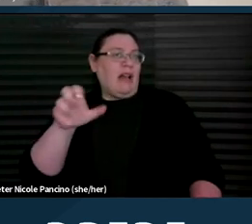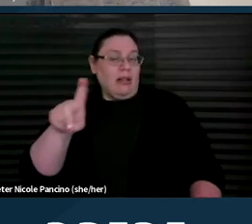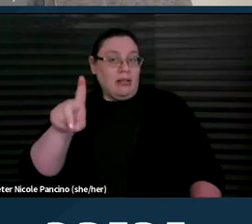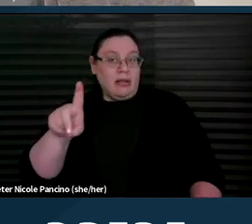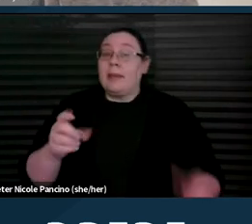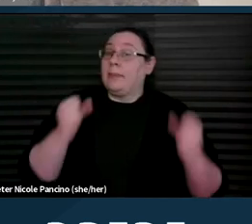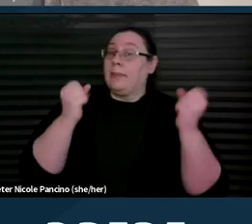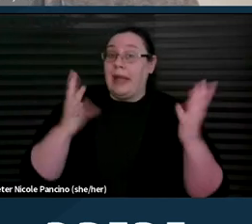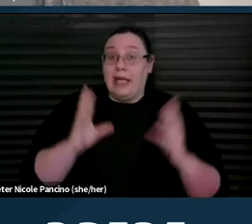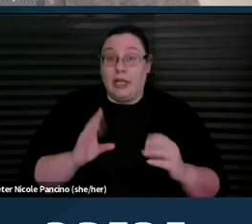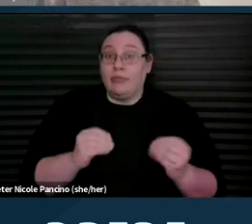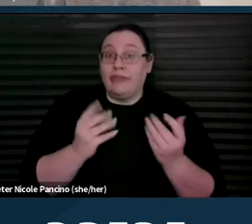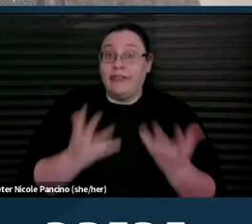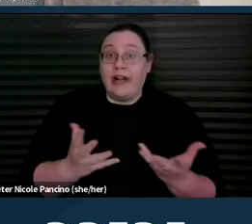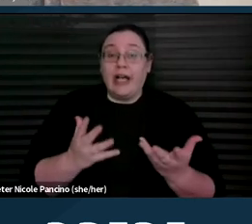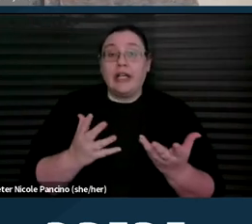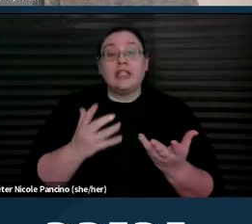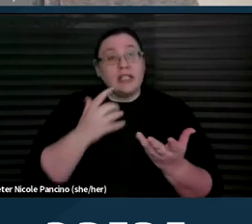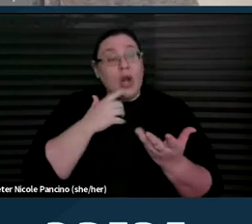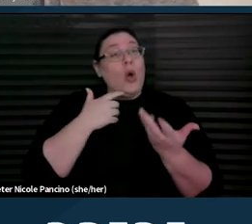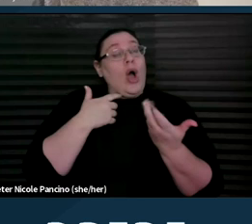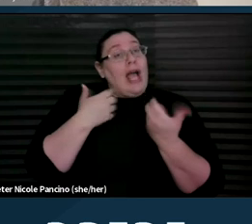who reported trying to transfer disabled patients,